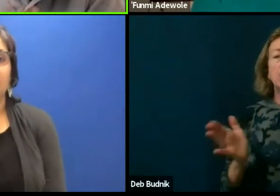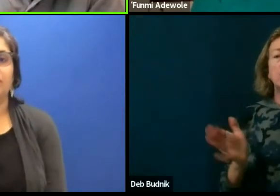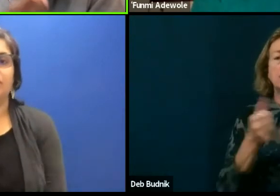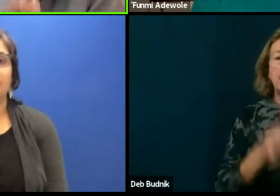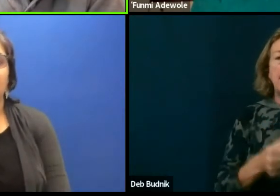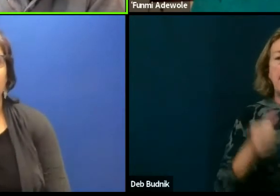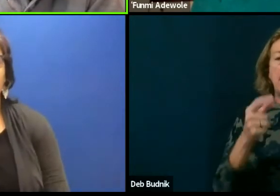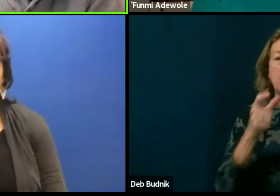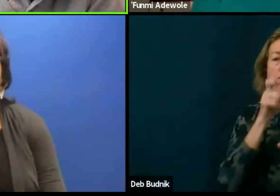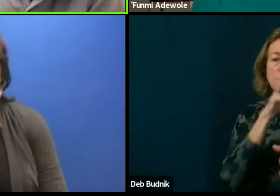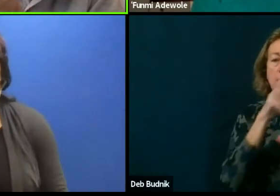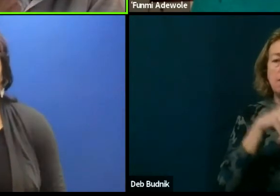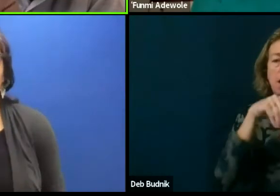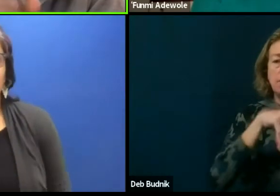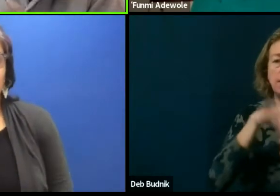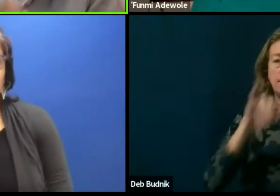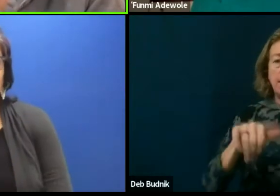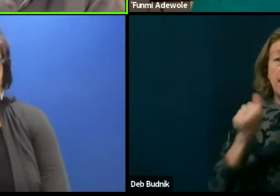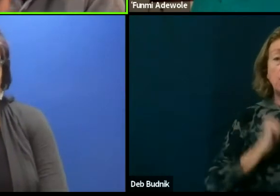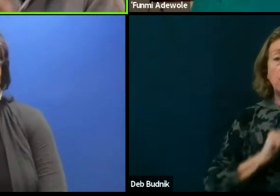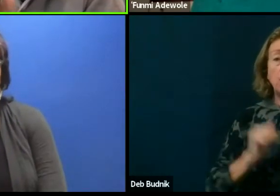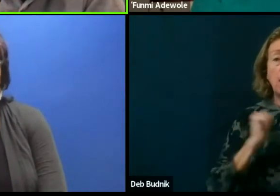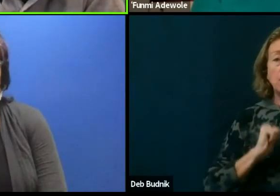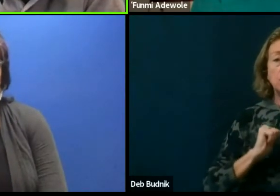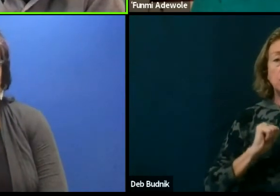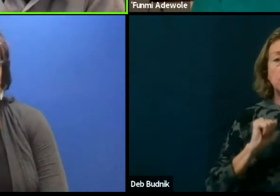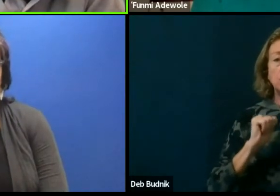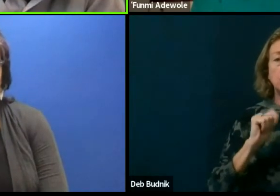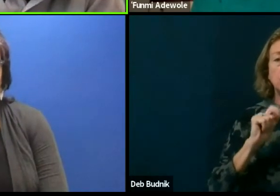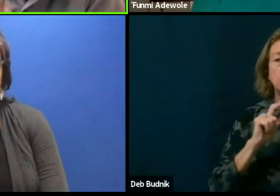in a production to attend more carefully